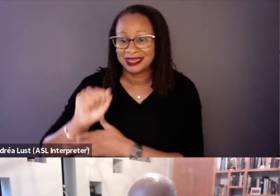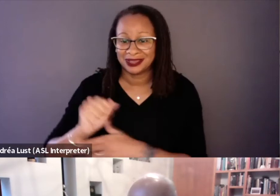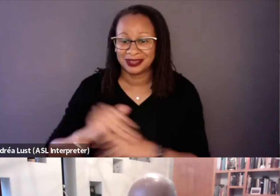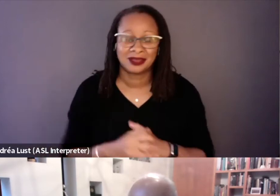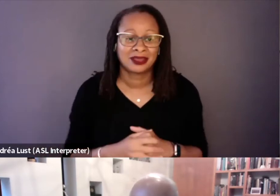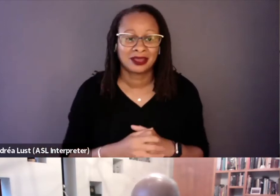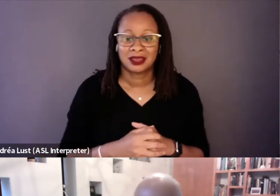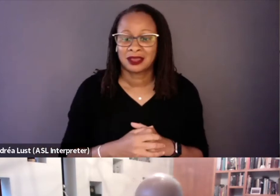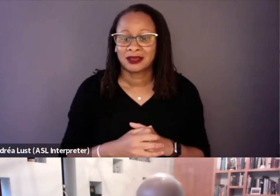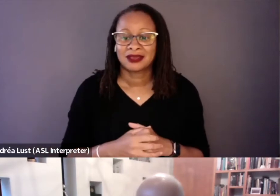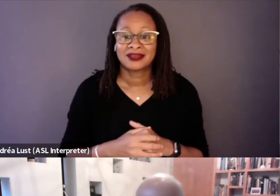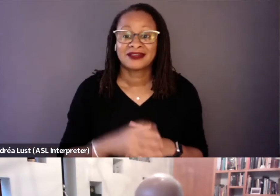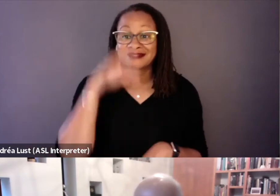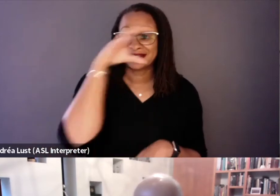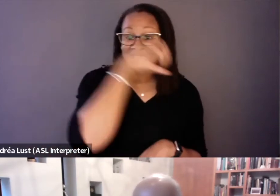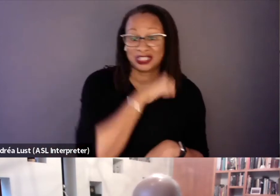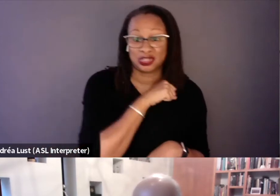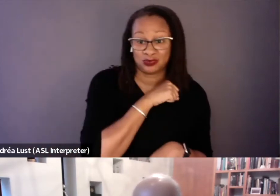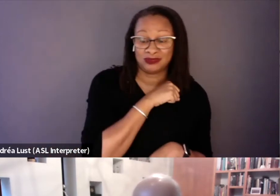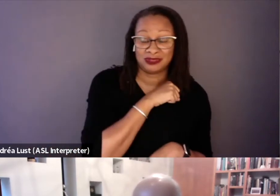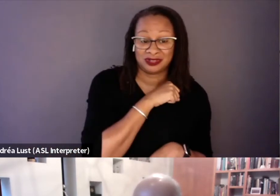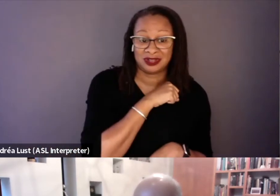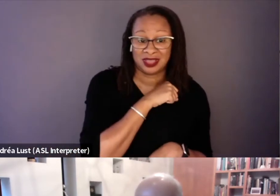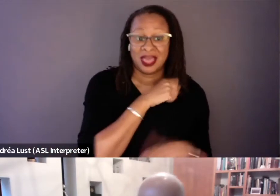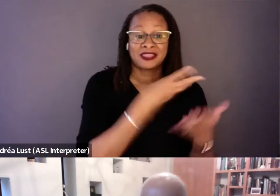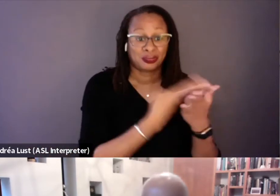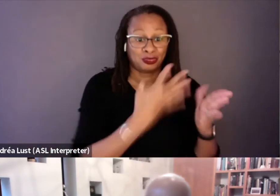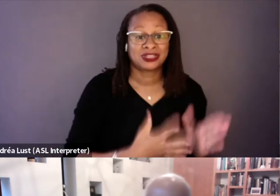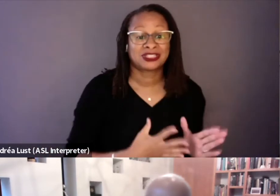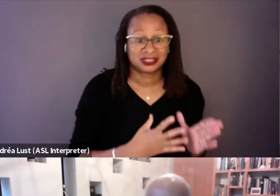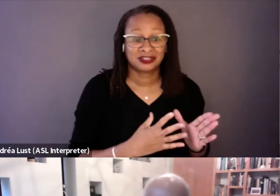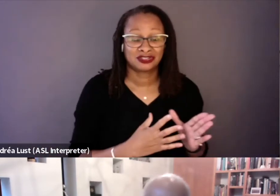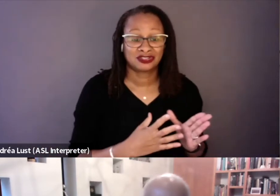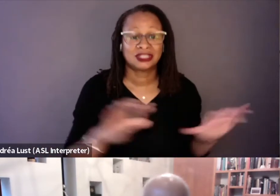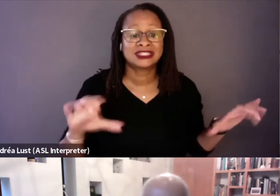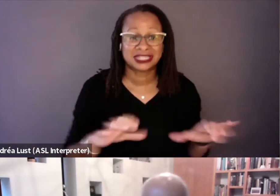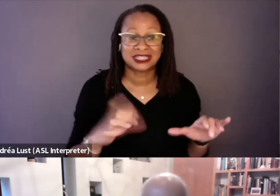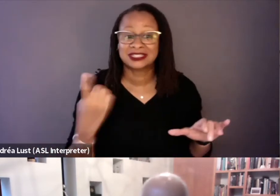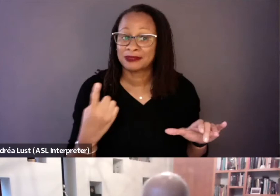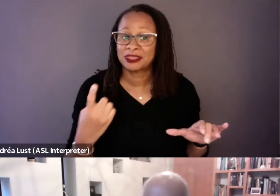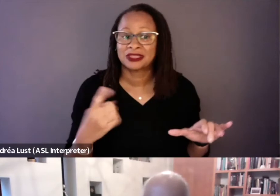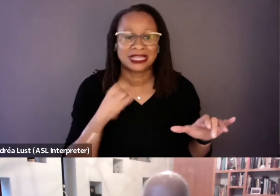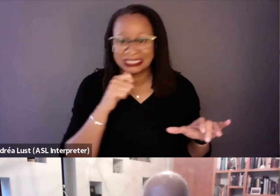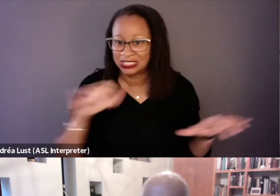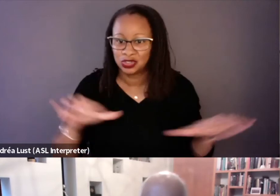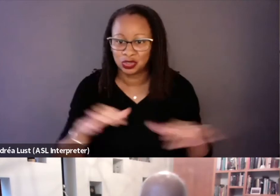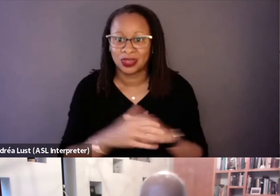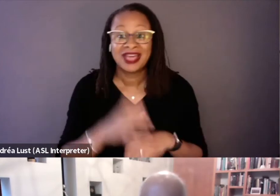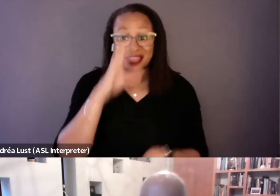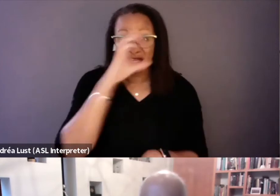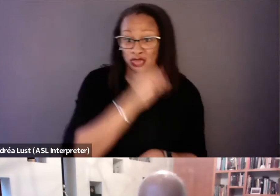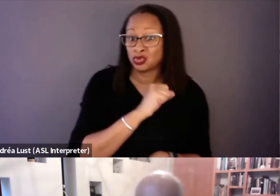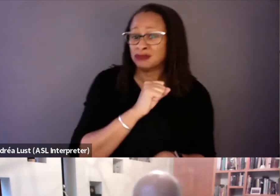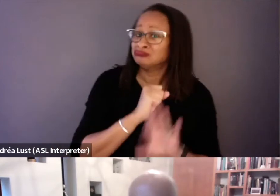They assumed that the prisoners did something that they didn't do. Well, not only did they assume, but I think some of it gets to the perils